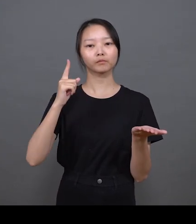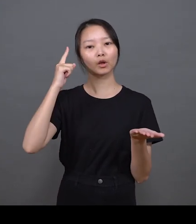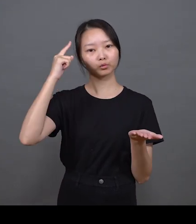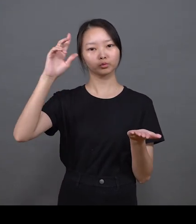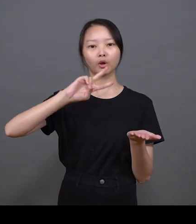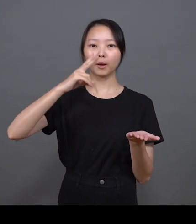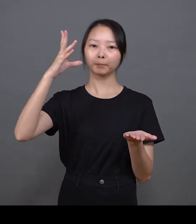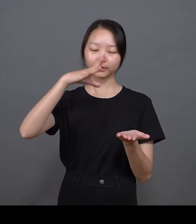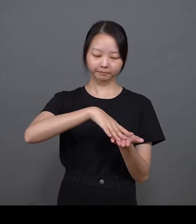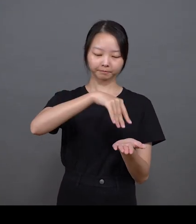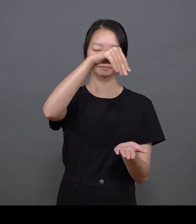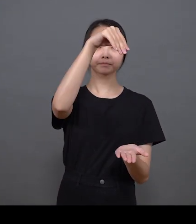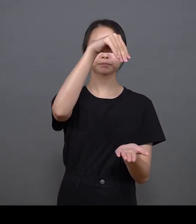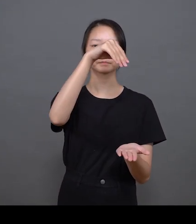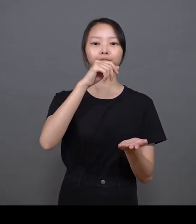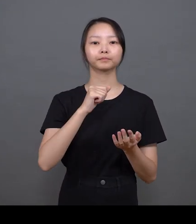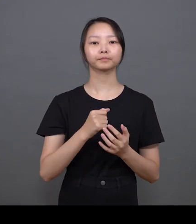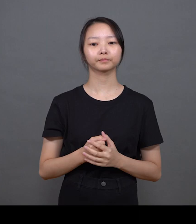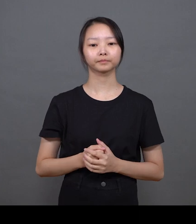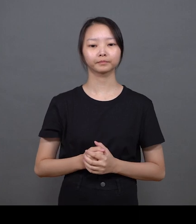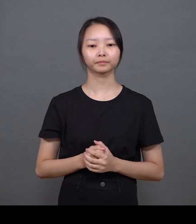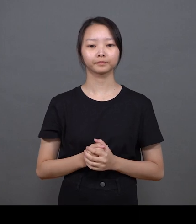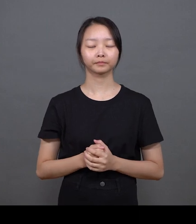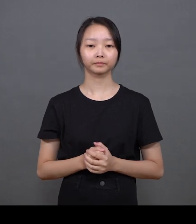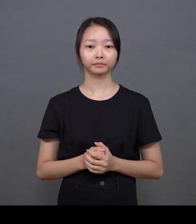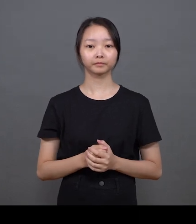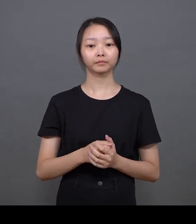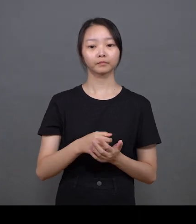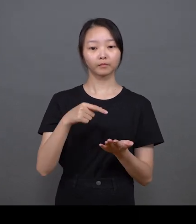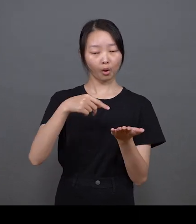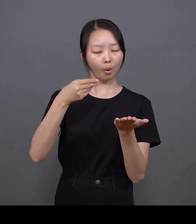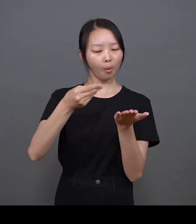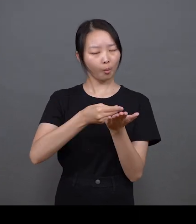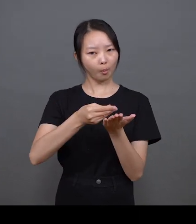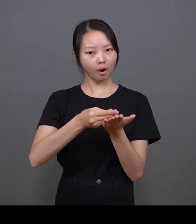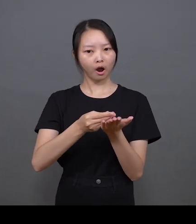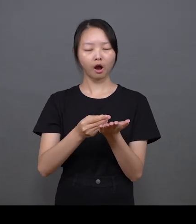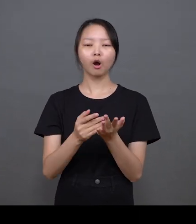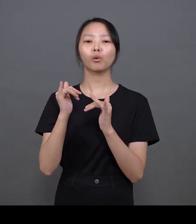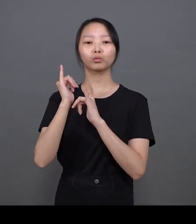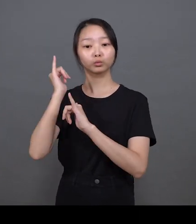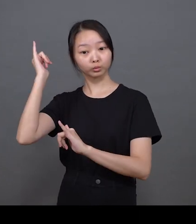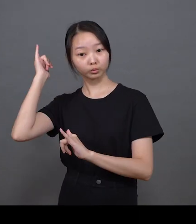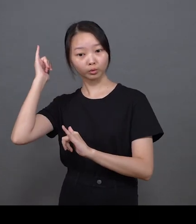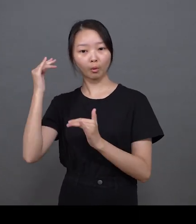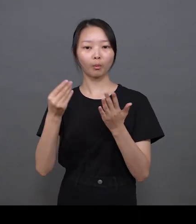into a three-dimensional one The imagery could be something traditional